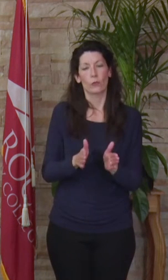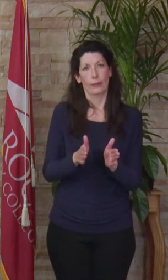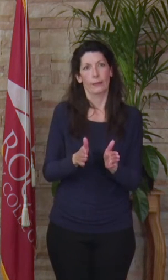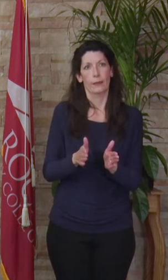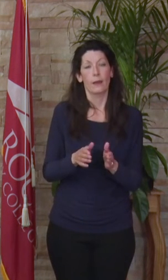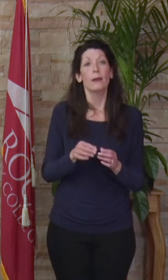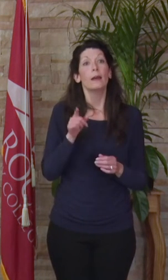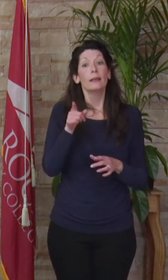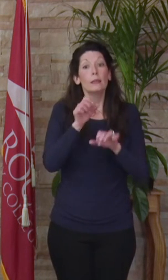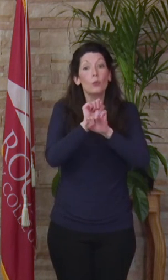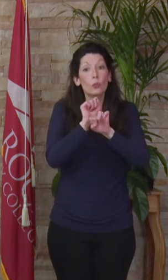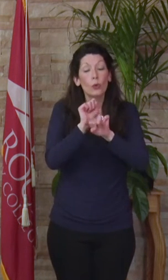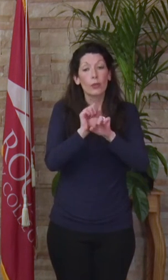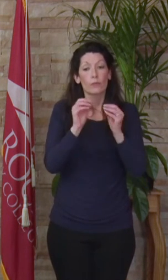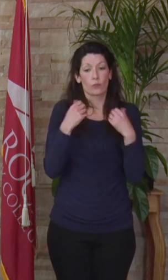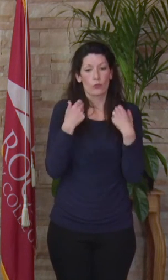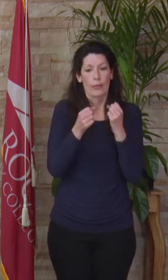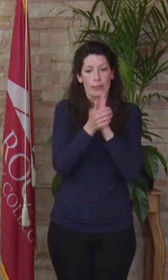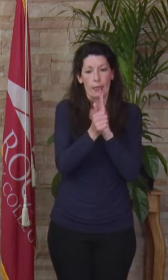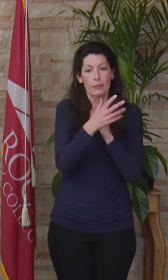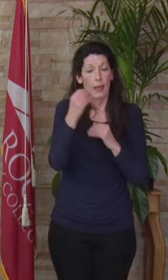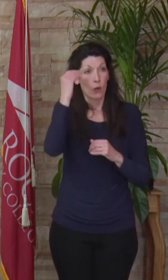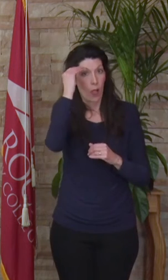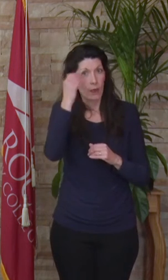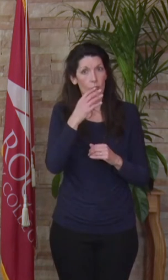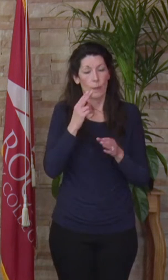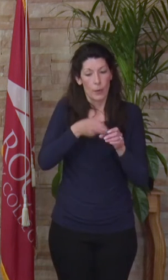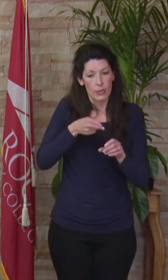He's working to strengthen his skills and knowledge and participates weekly